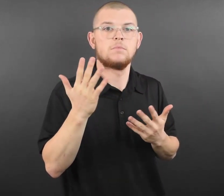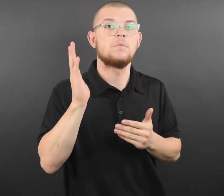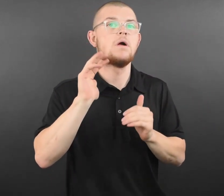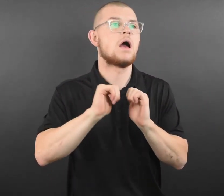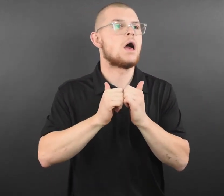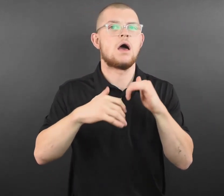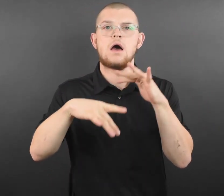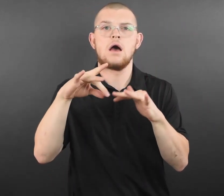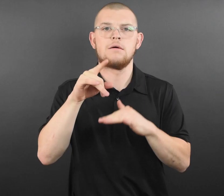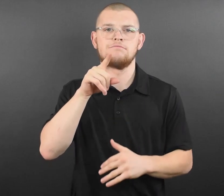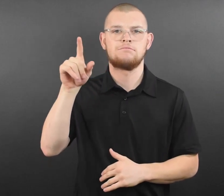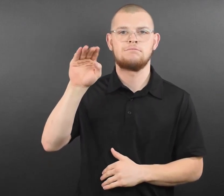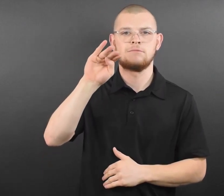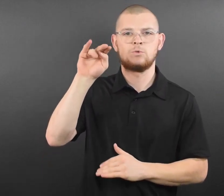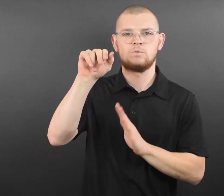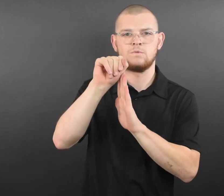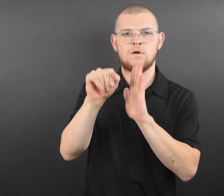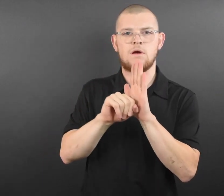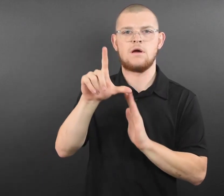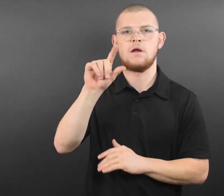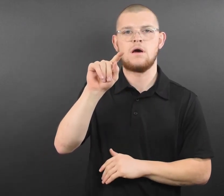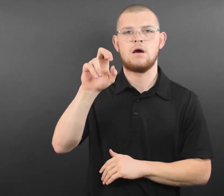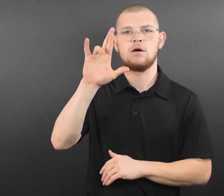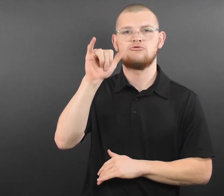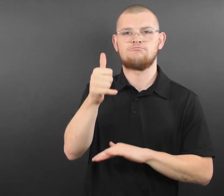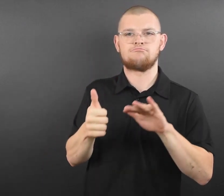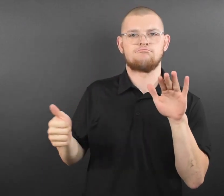by the entry deadline to be eligible for the following drawing(s).